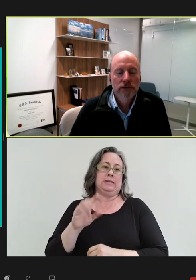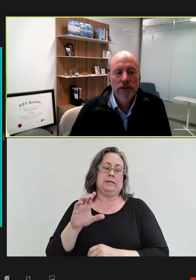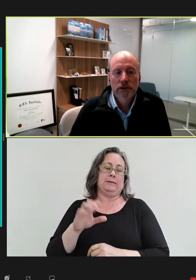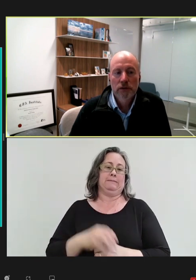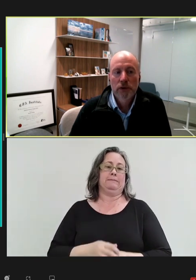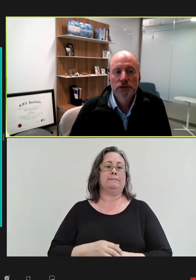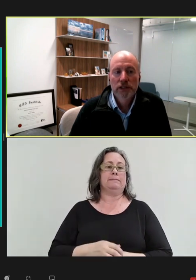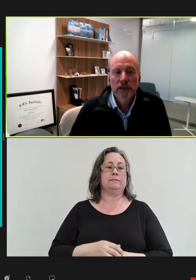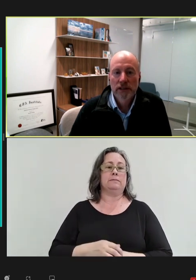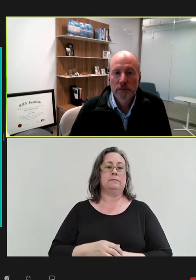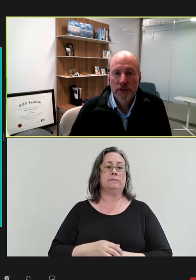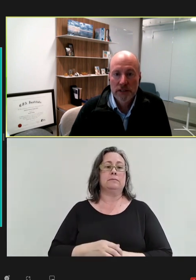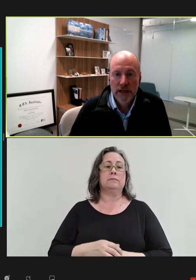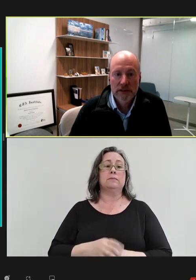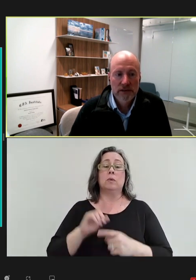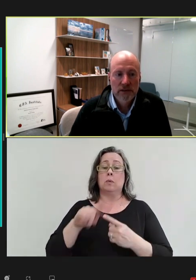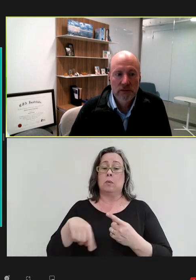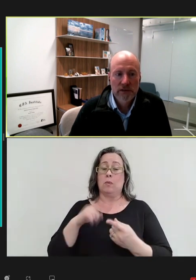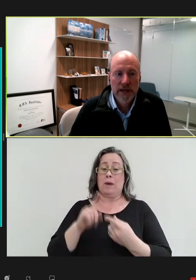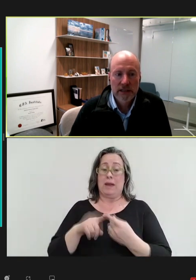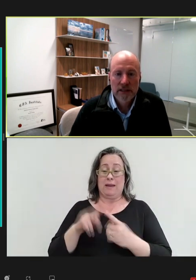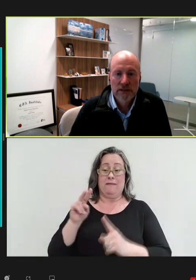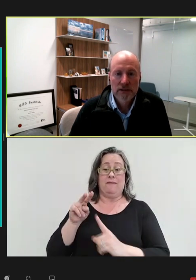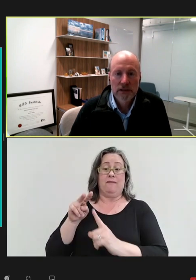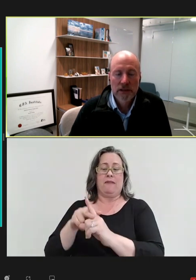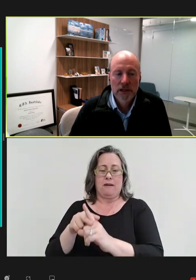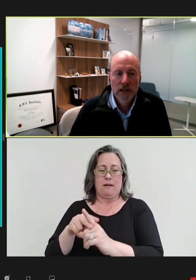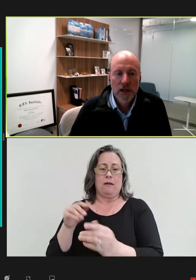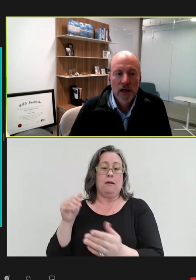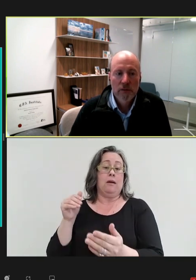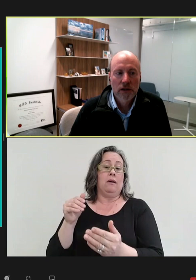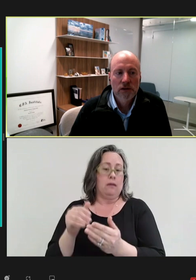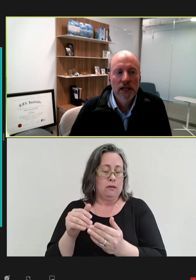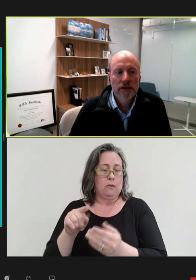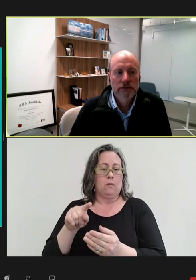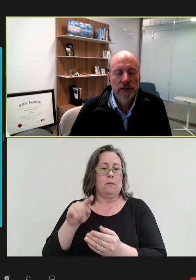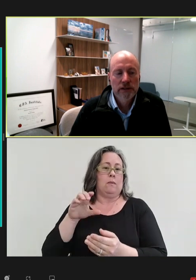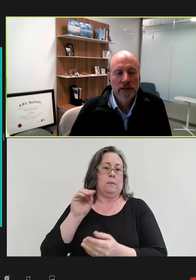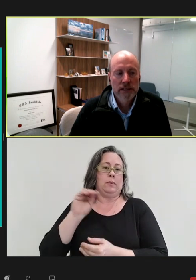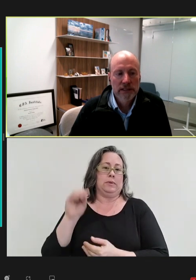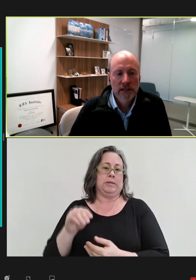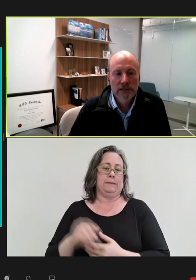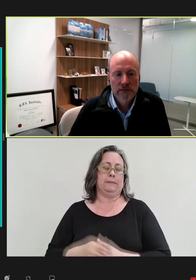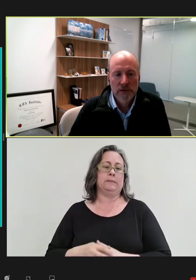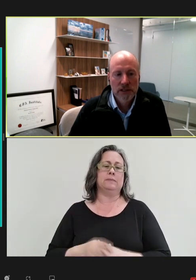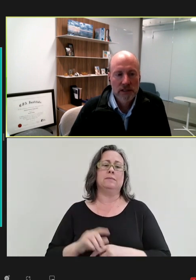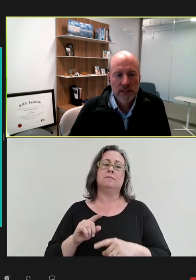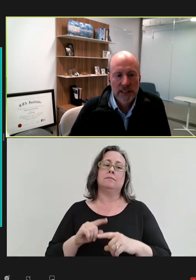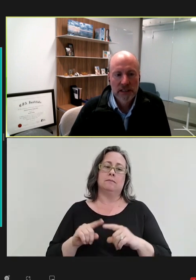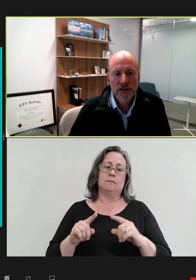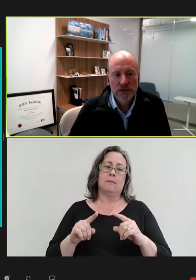you're approaching 100 percent with vaccines. But a lot of the delta versus the industry